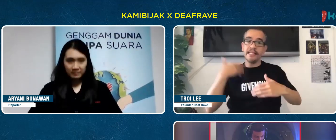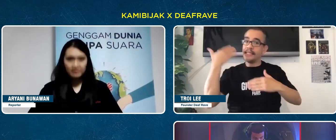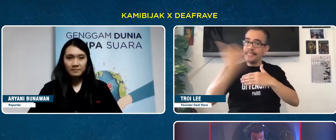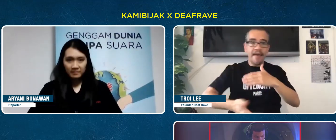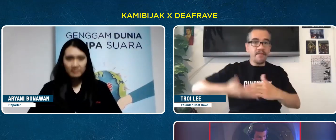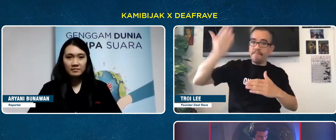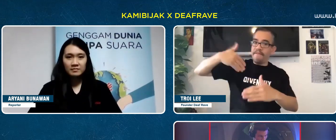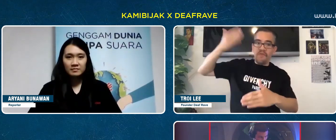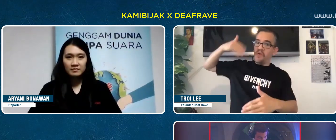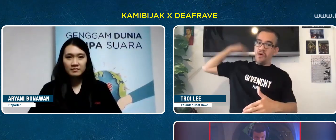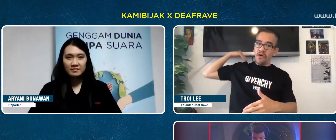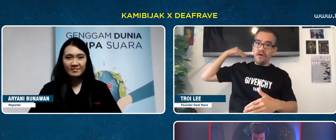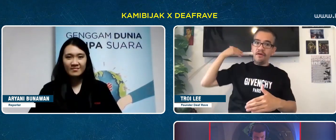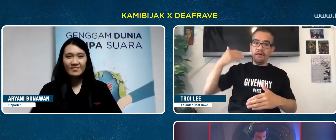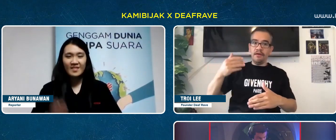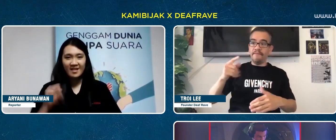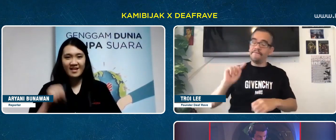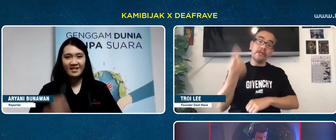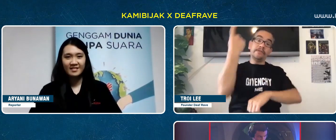just do your best.